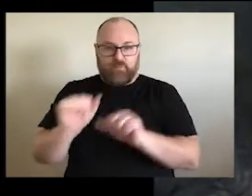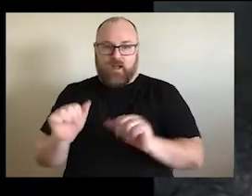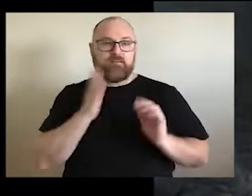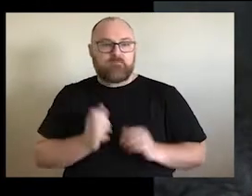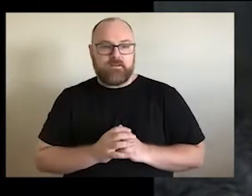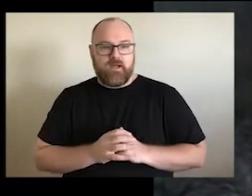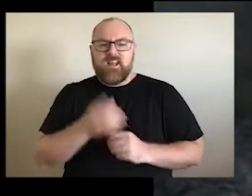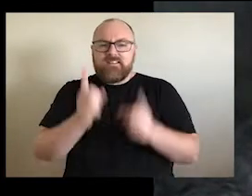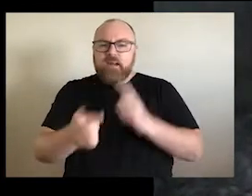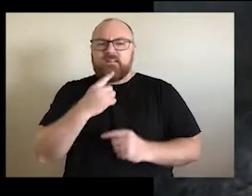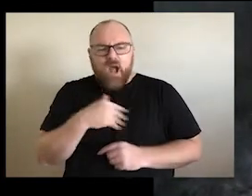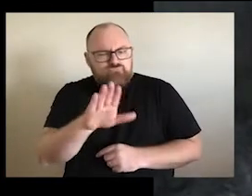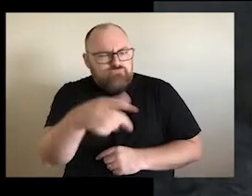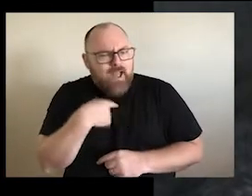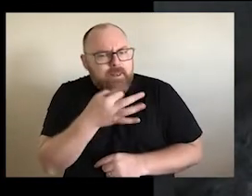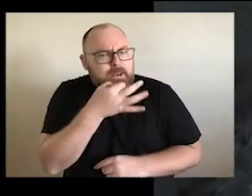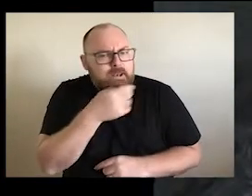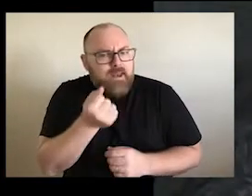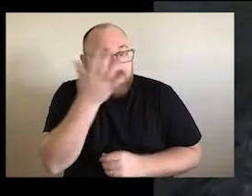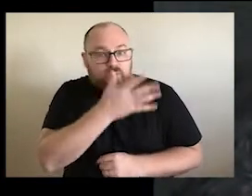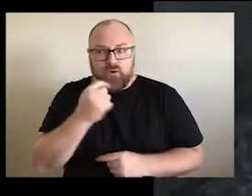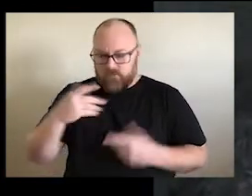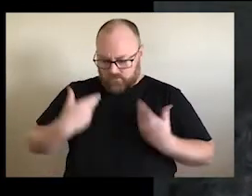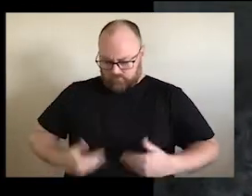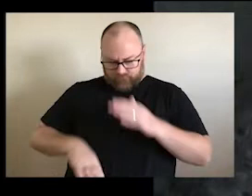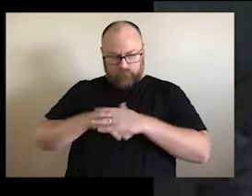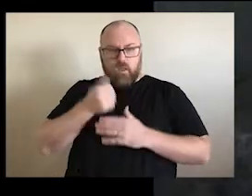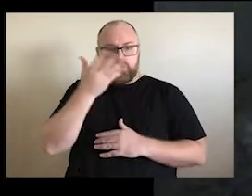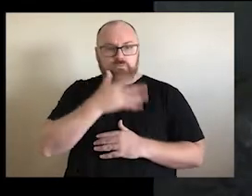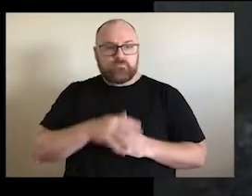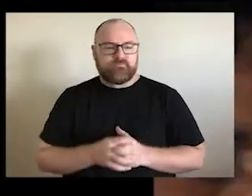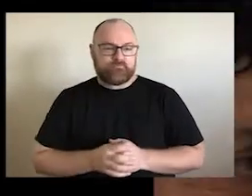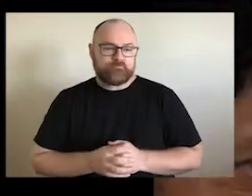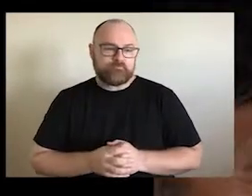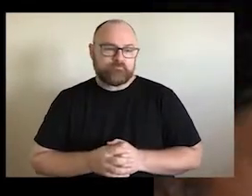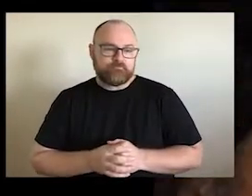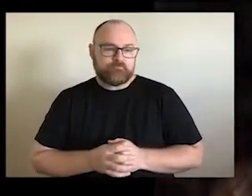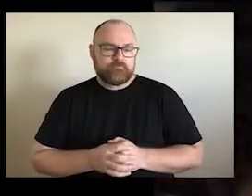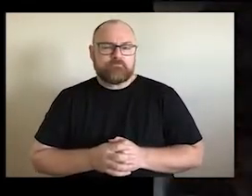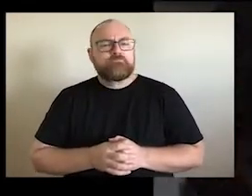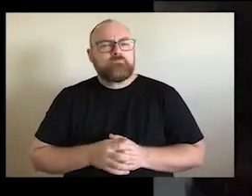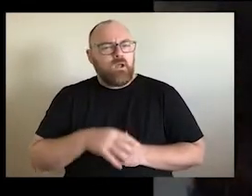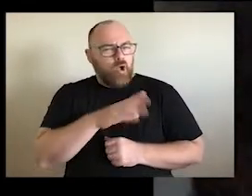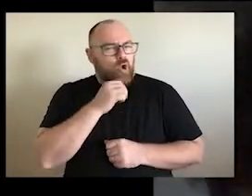to me, you've got a bit, Aboriginal in you, you know, and so look, I'm all Aboriginal. The ministers, the Aboriginal Affairs ministers